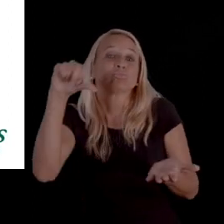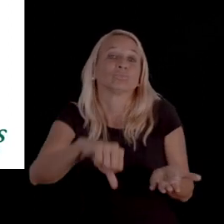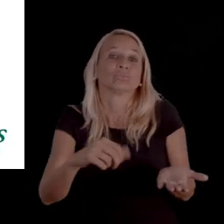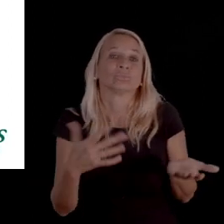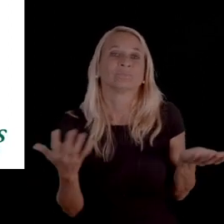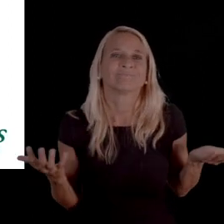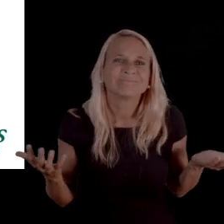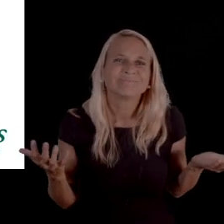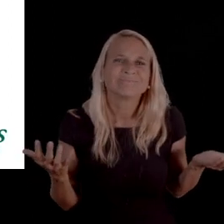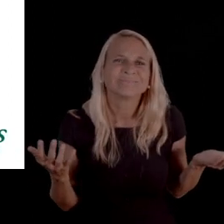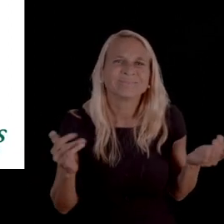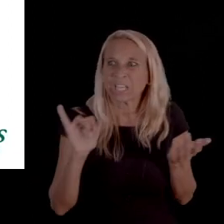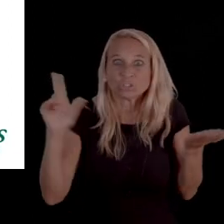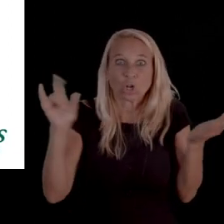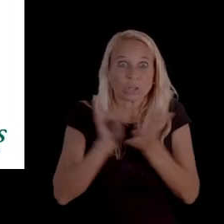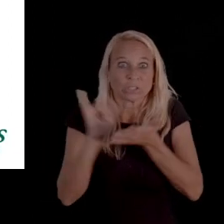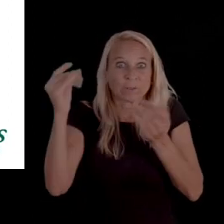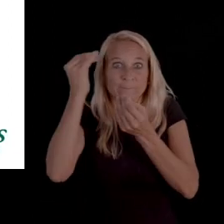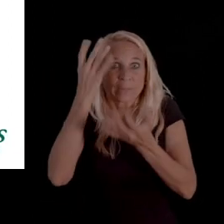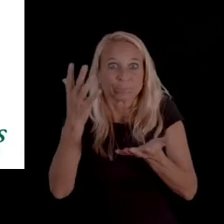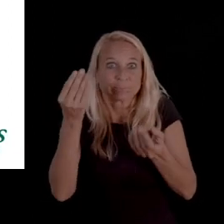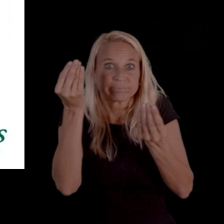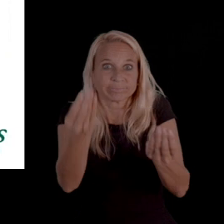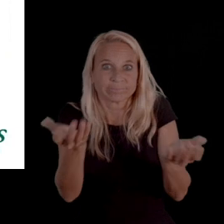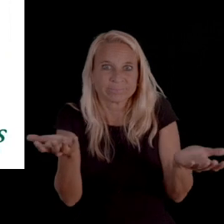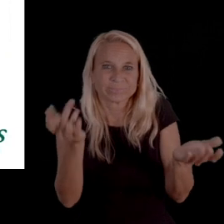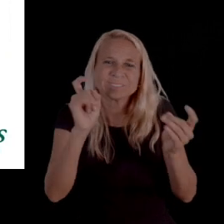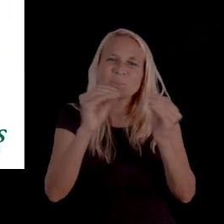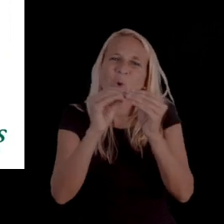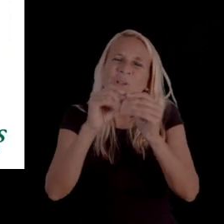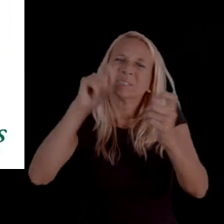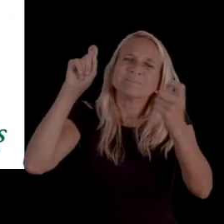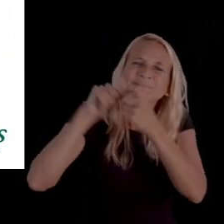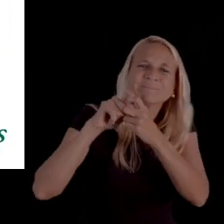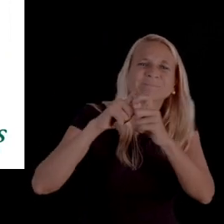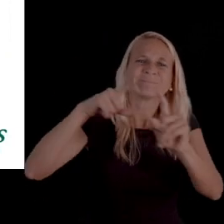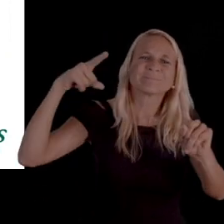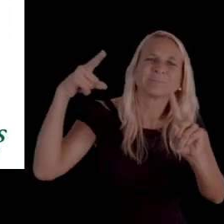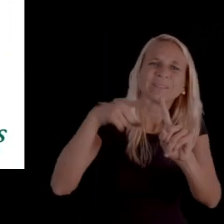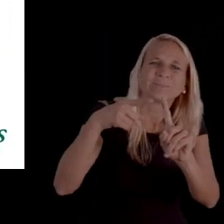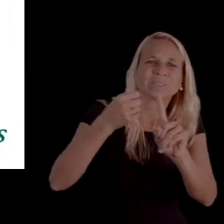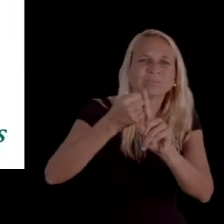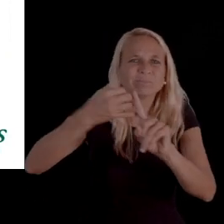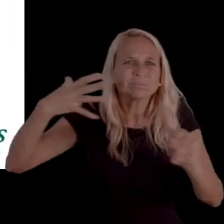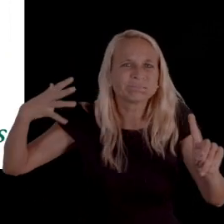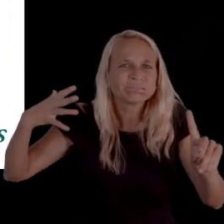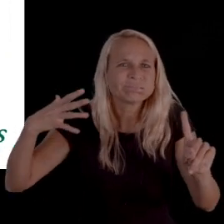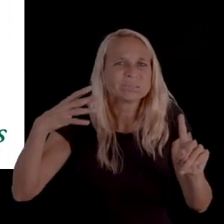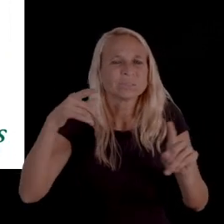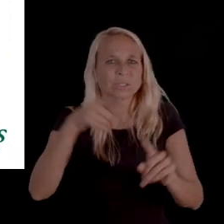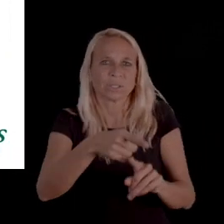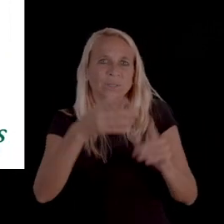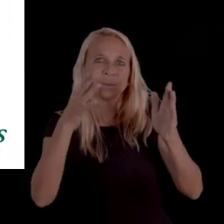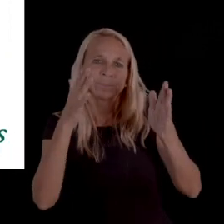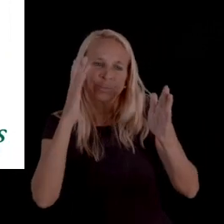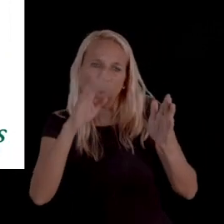But that's the only information they provide, that's supposed to be specific to this particular beneficiary, this member.